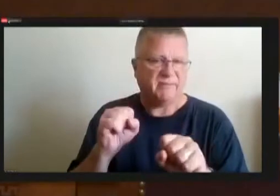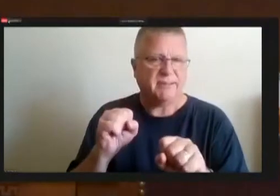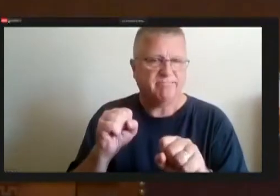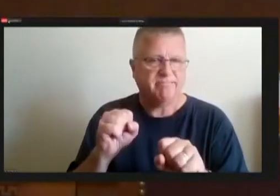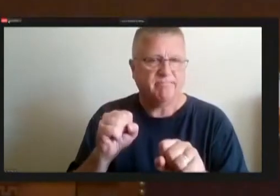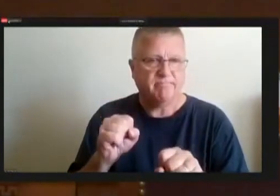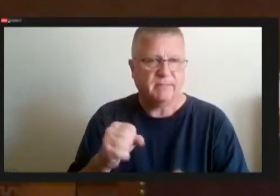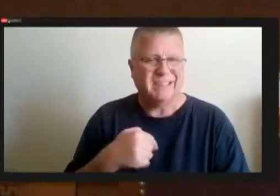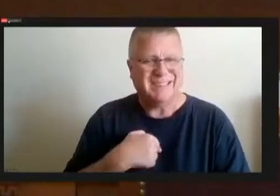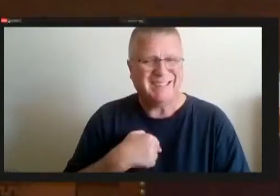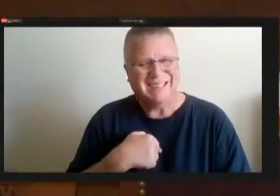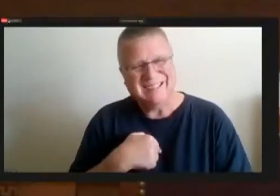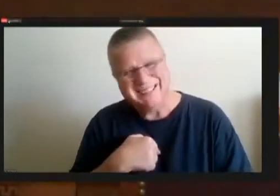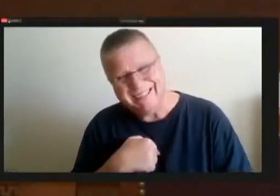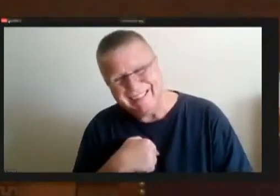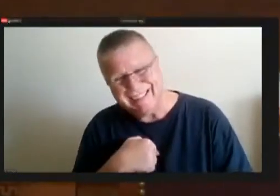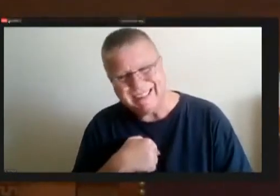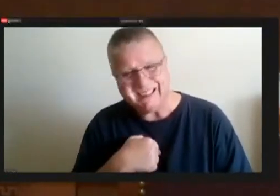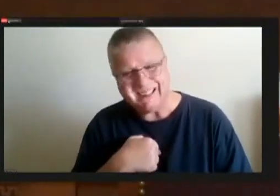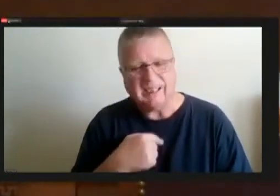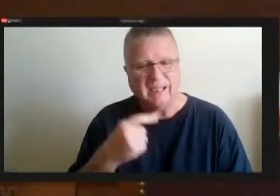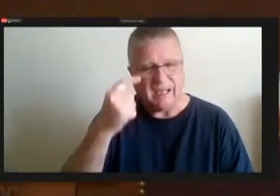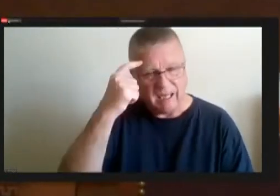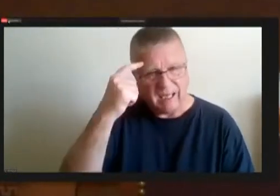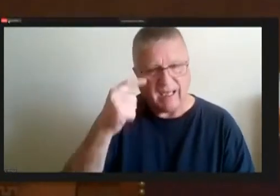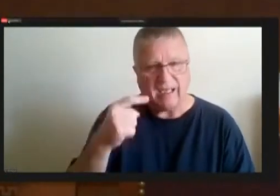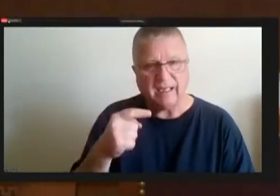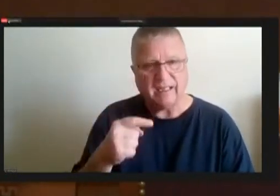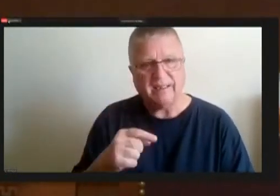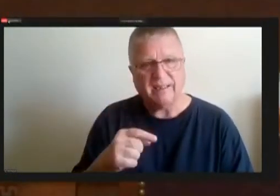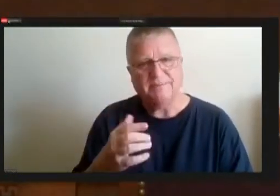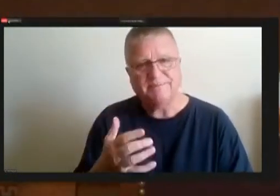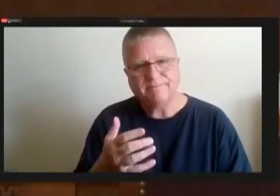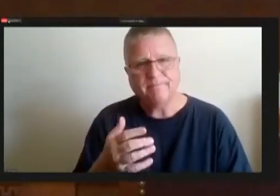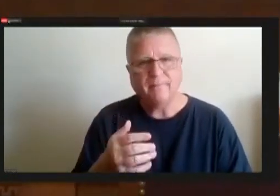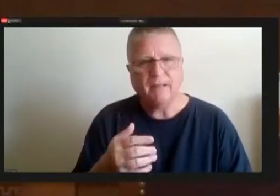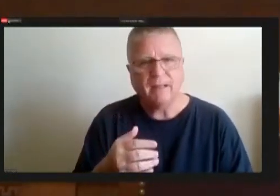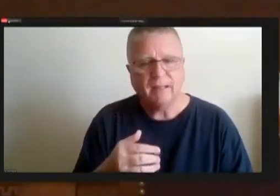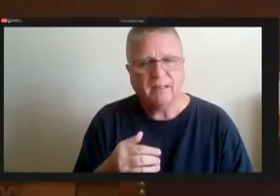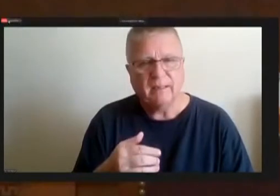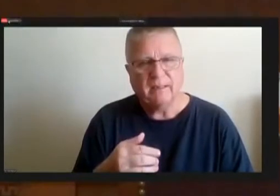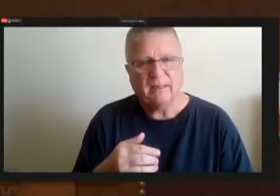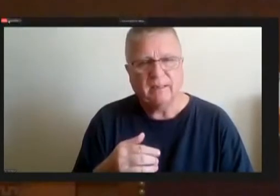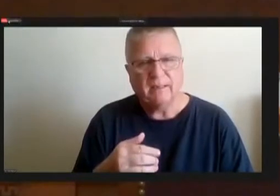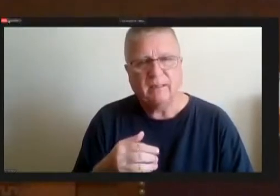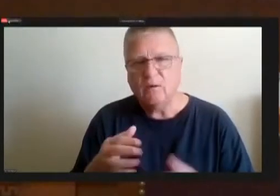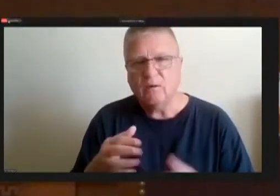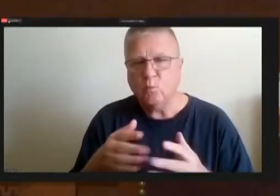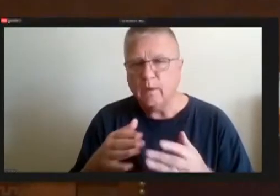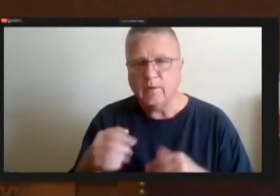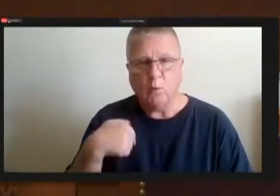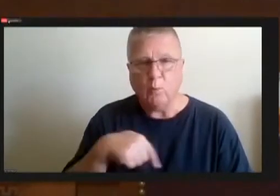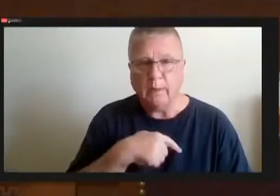I think this is the wrong, I'm not, I'm, whether we need an ambulance or not.